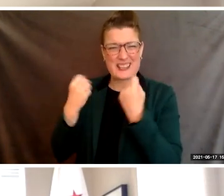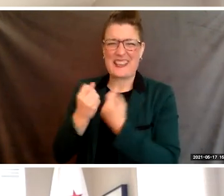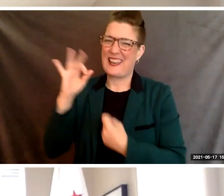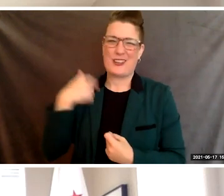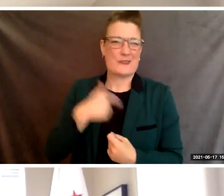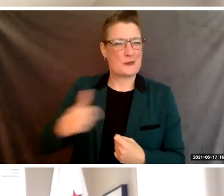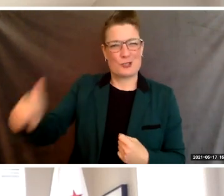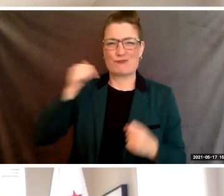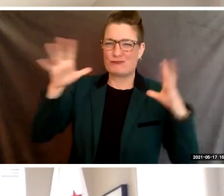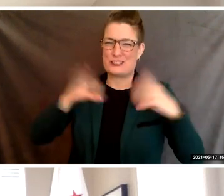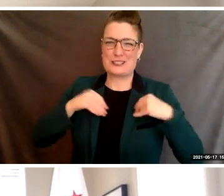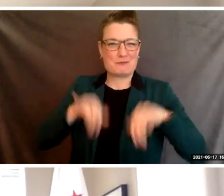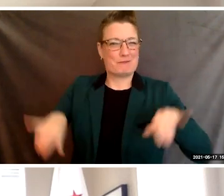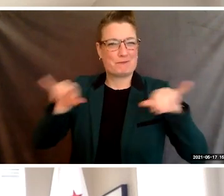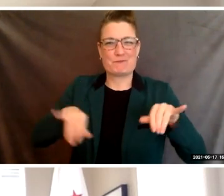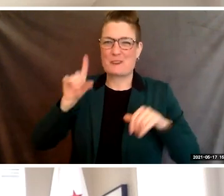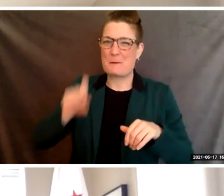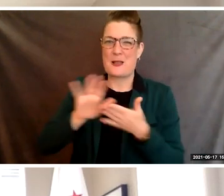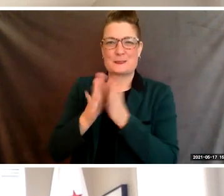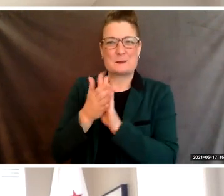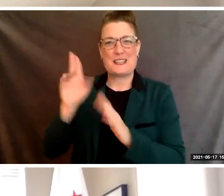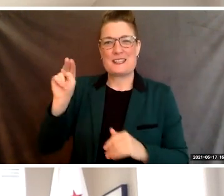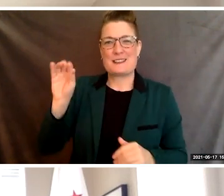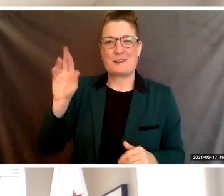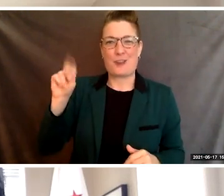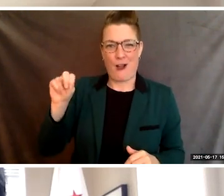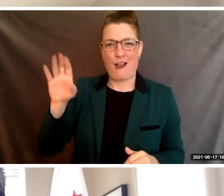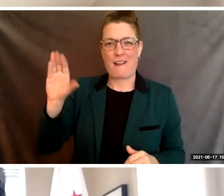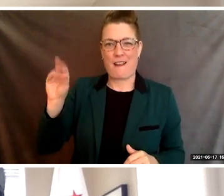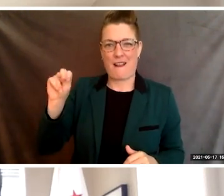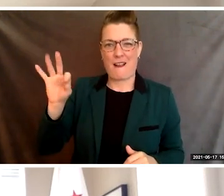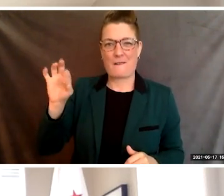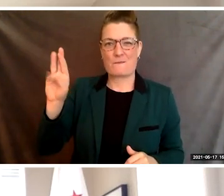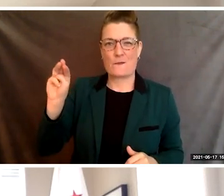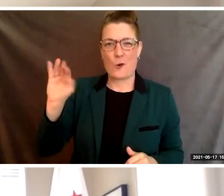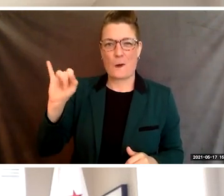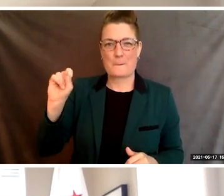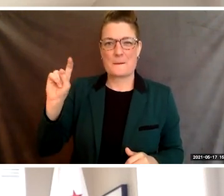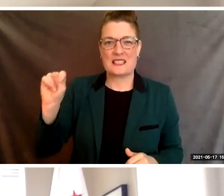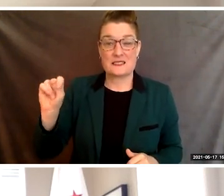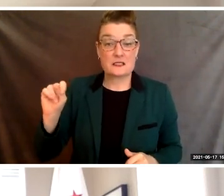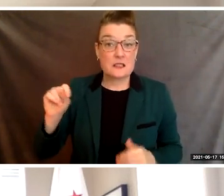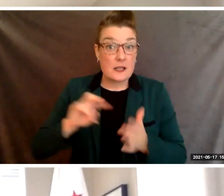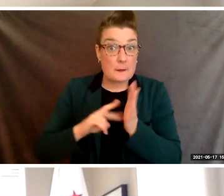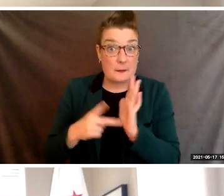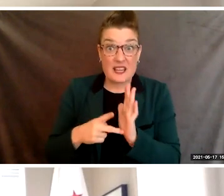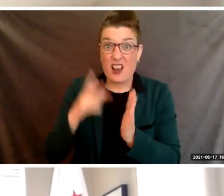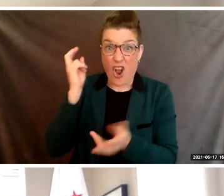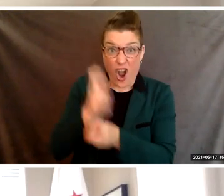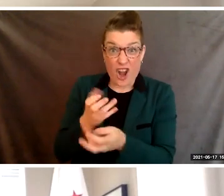And just because something is difficult to achieve does not mean it's impossible. In fact, it is often the right decisions